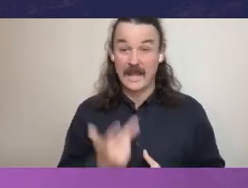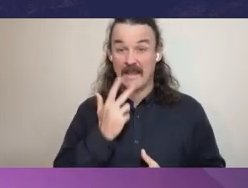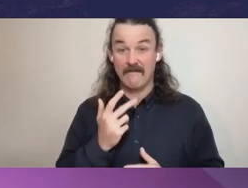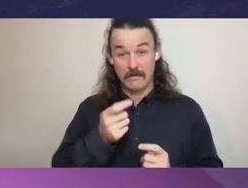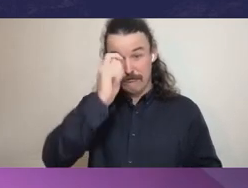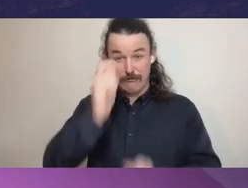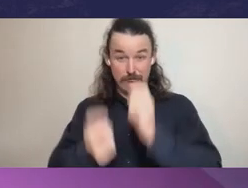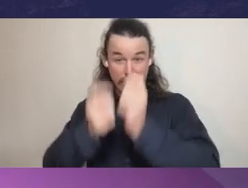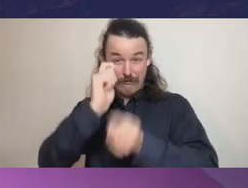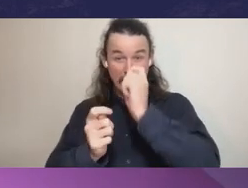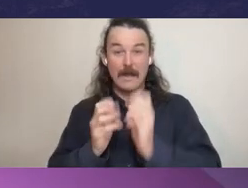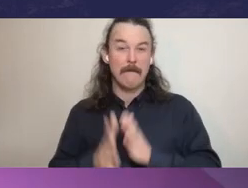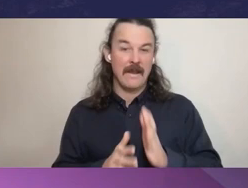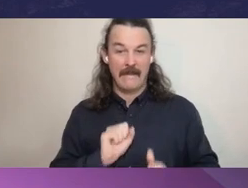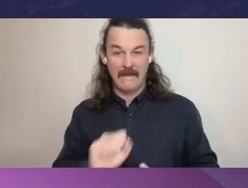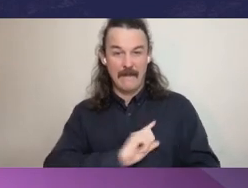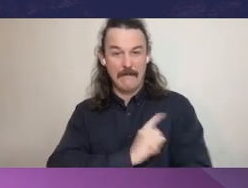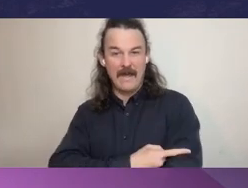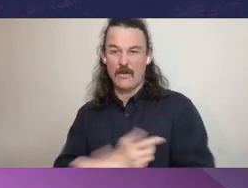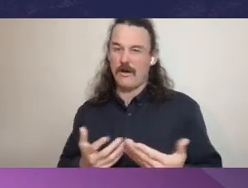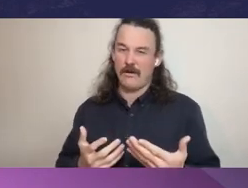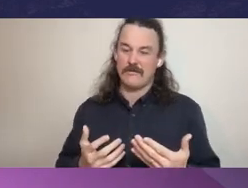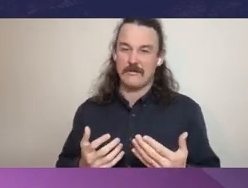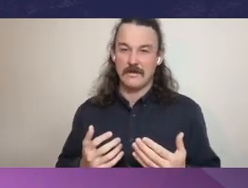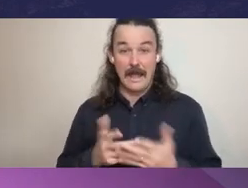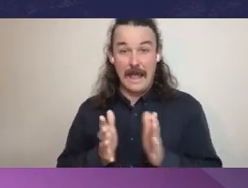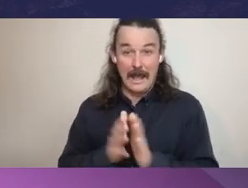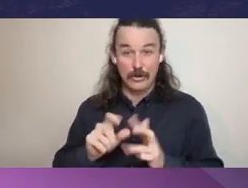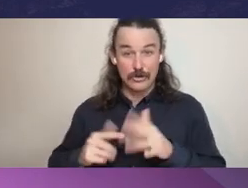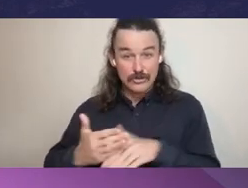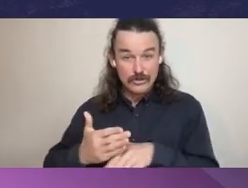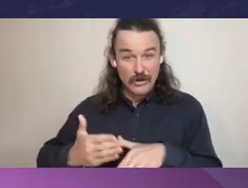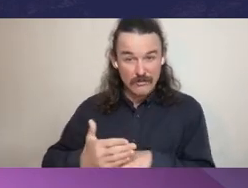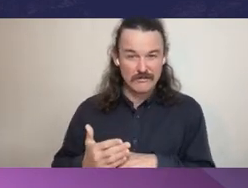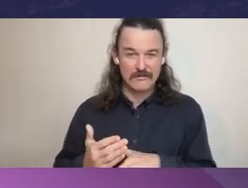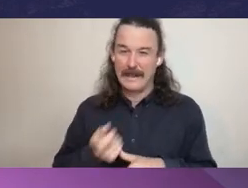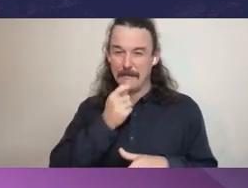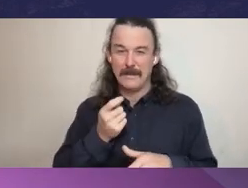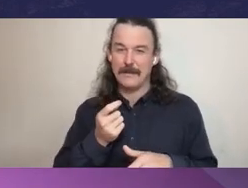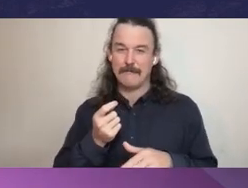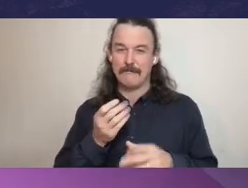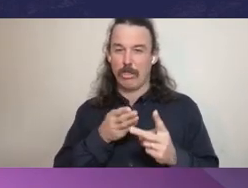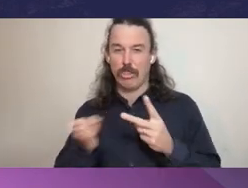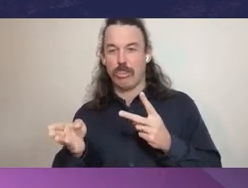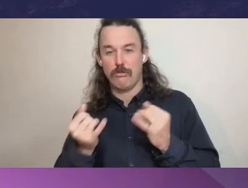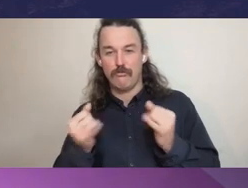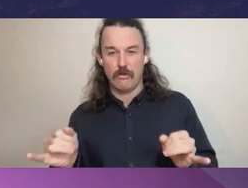Auditor-General Greaves: Sure, but that's not to kind of invalidate the role of an adviser. We're not arguing against advisers.